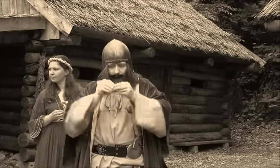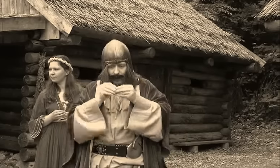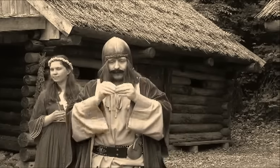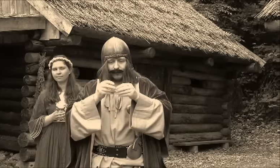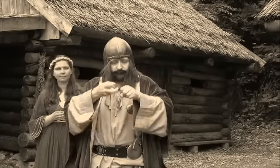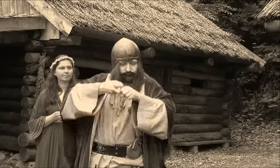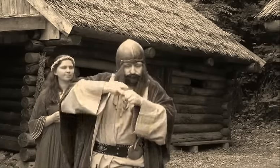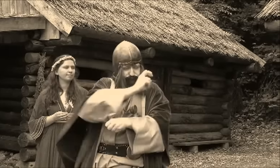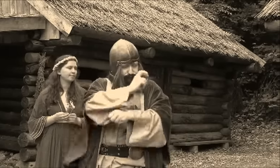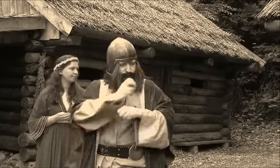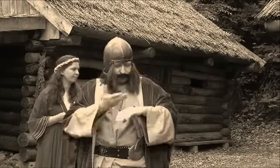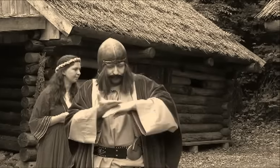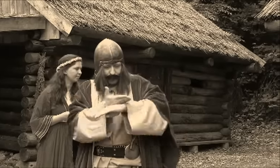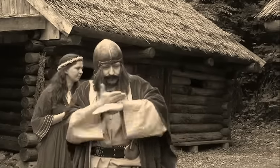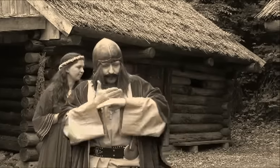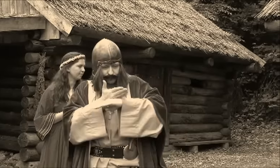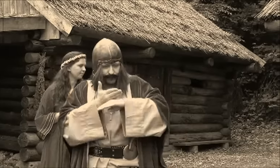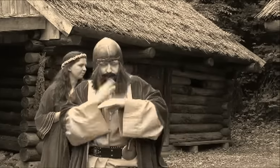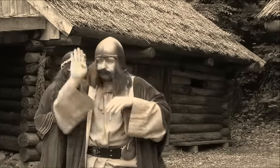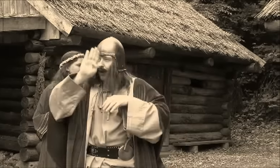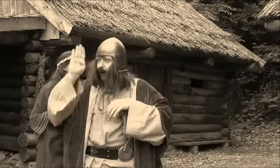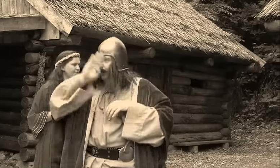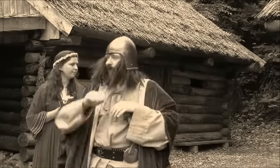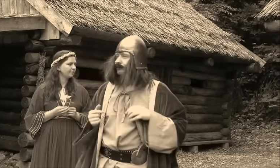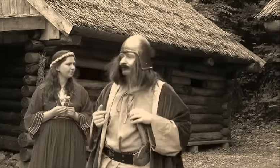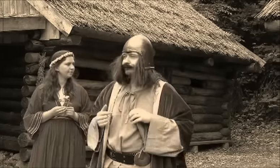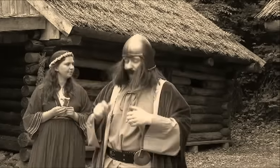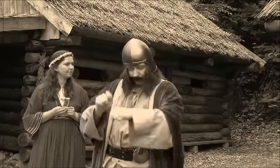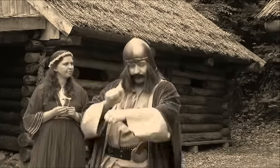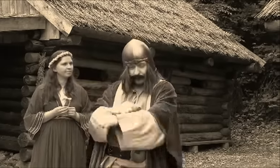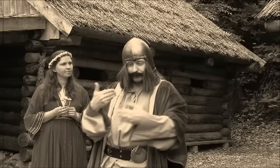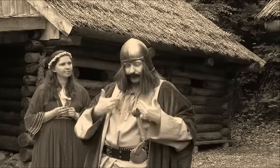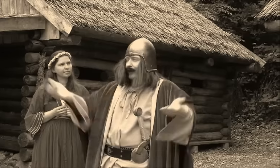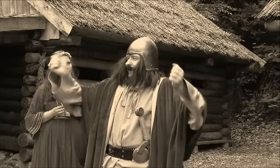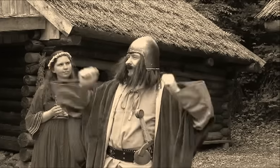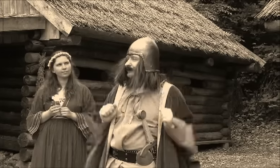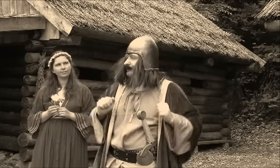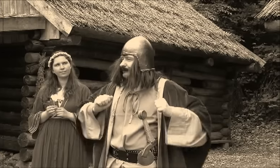they have abandoned their pagan customs and have been baptised.